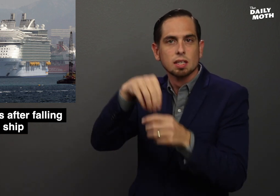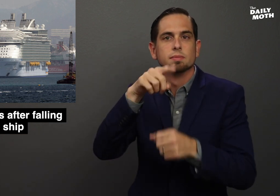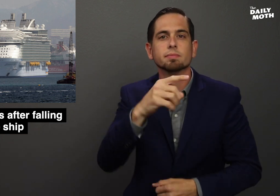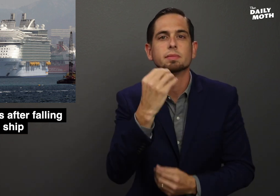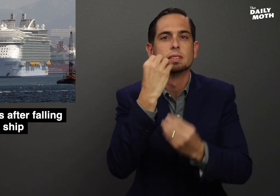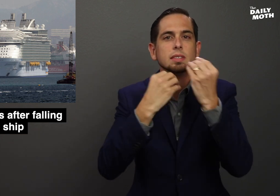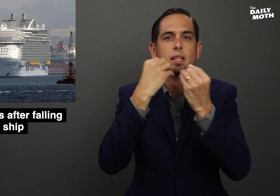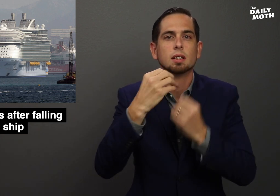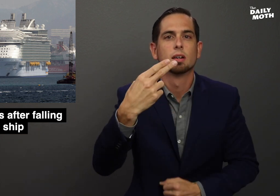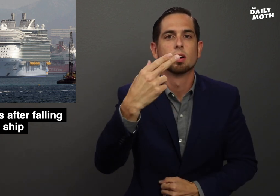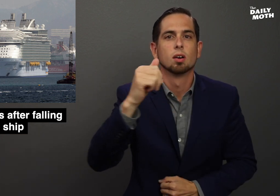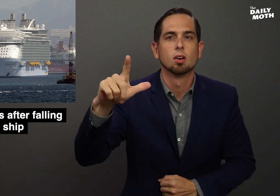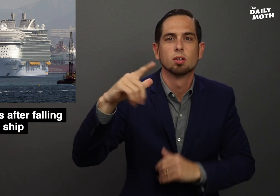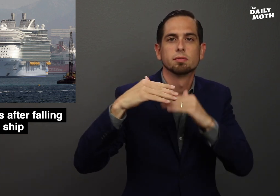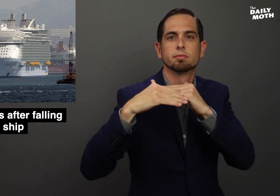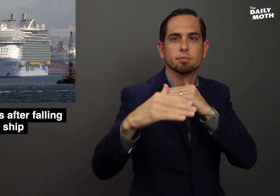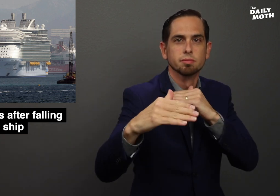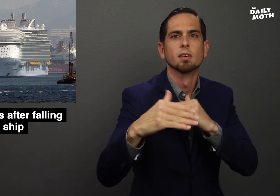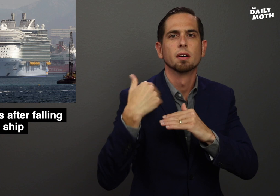in a dining hall.